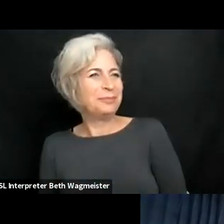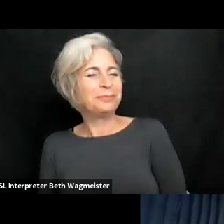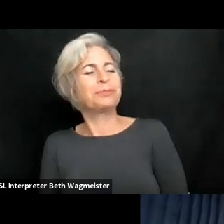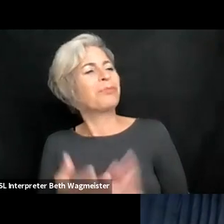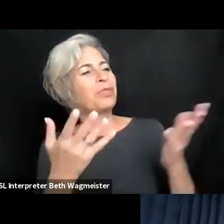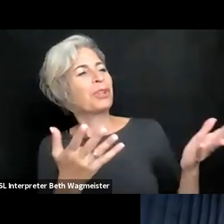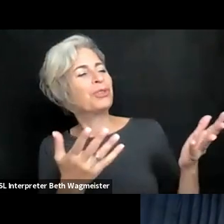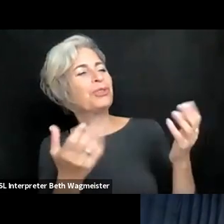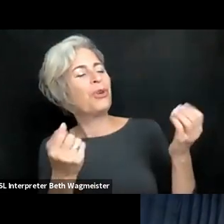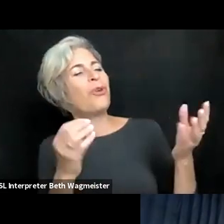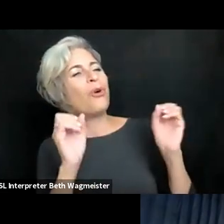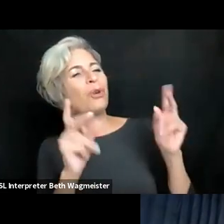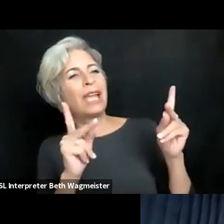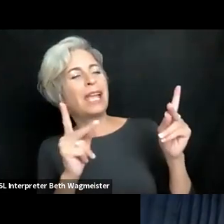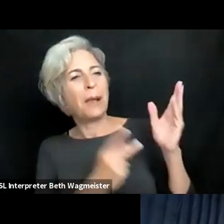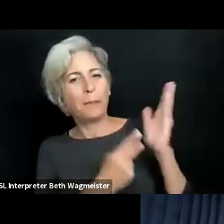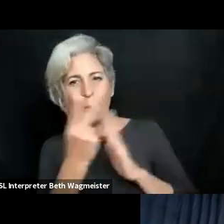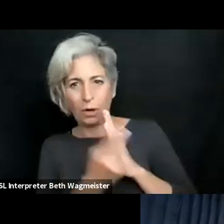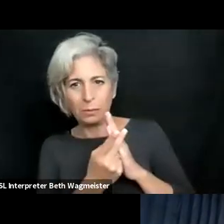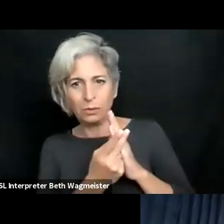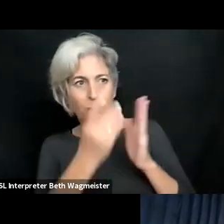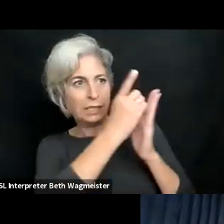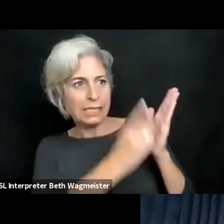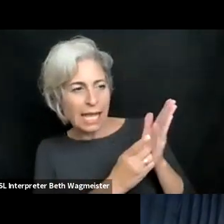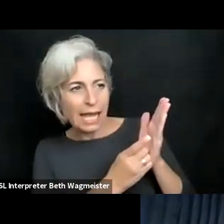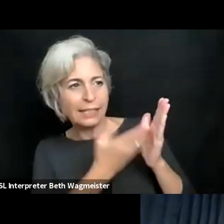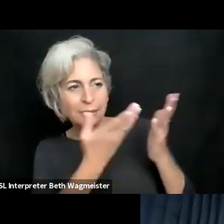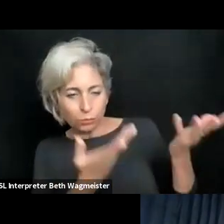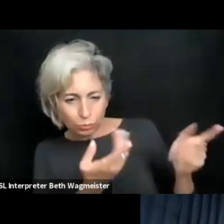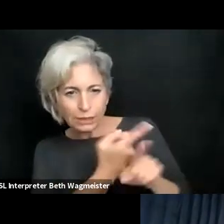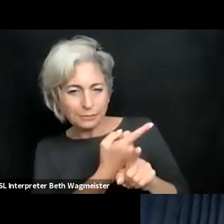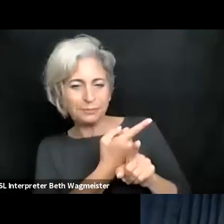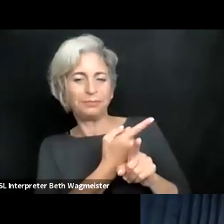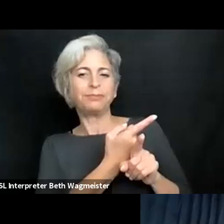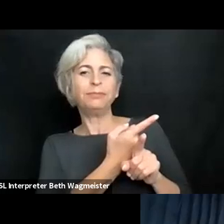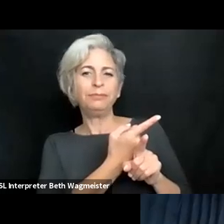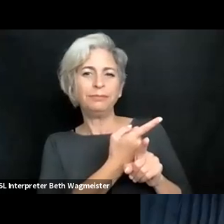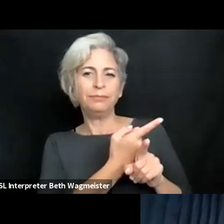hank you, I will talk to my university.